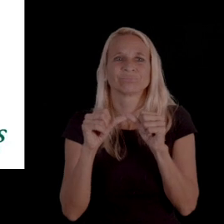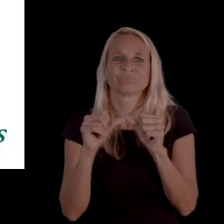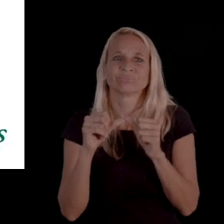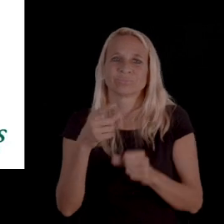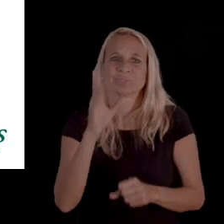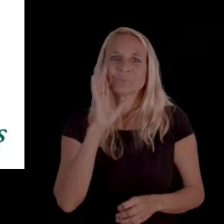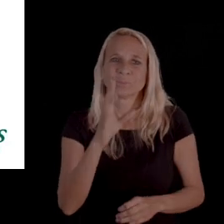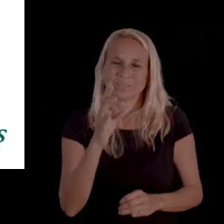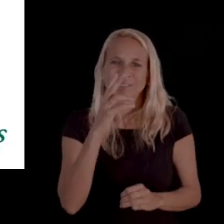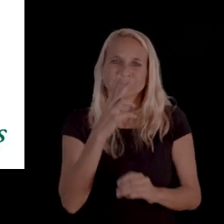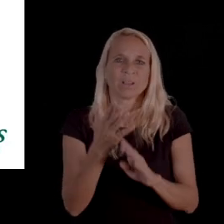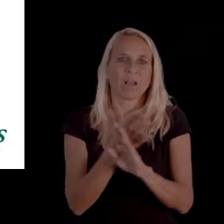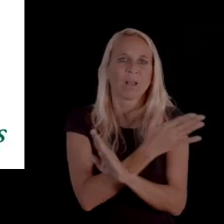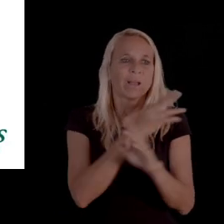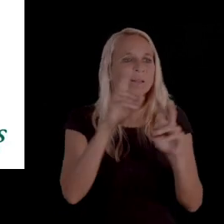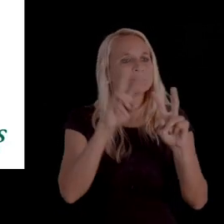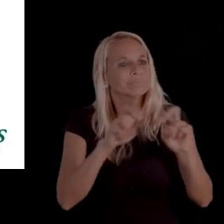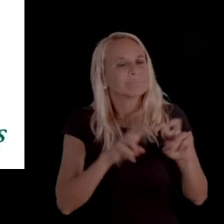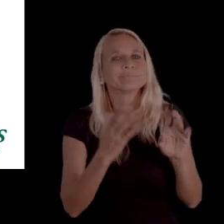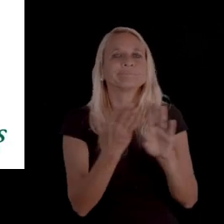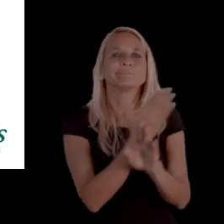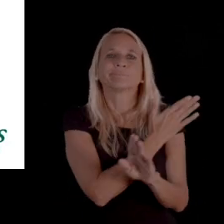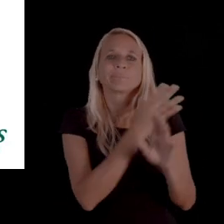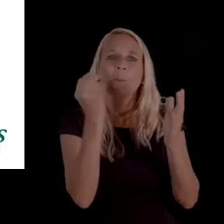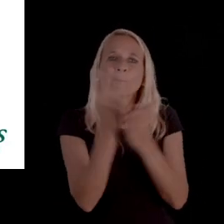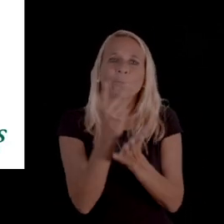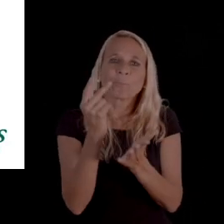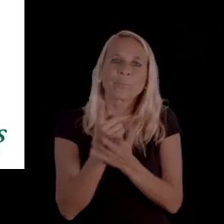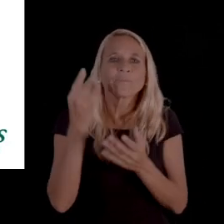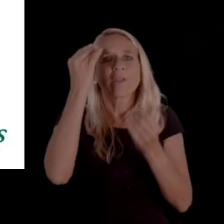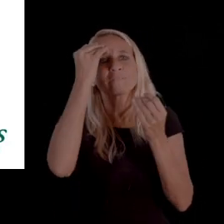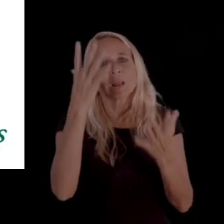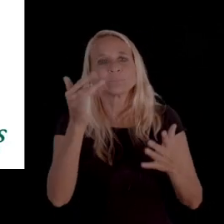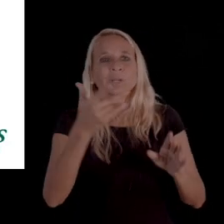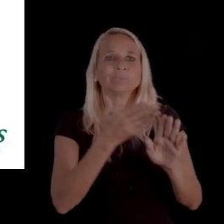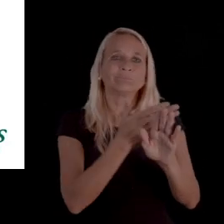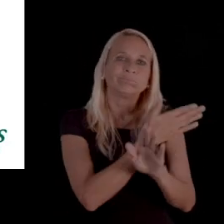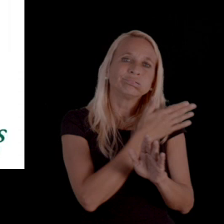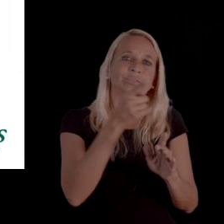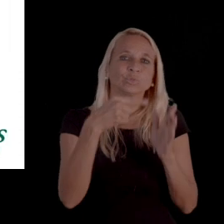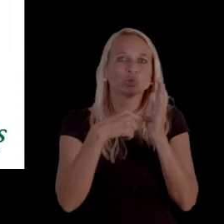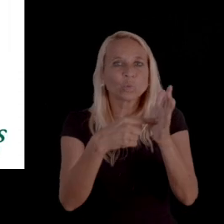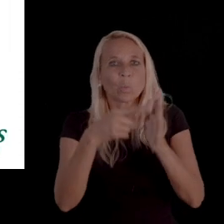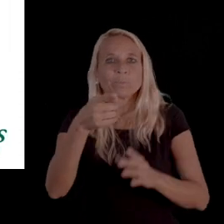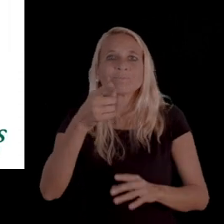you'll see the prior assessments, prior approvals, information that was utilized previously